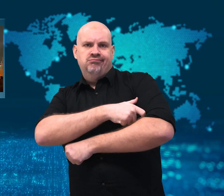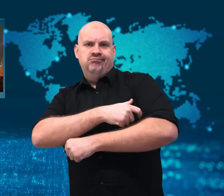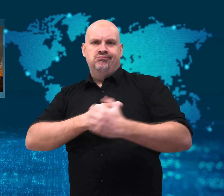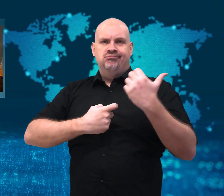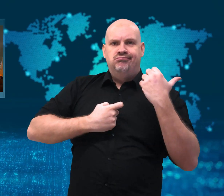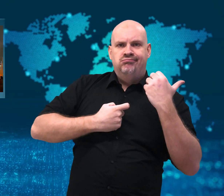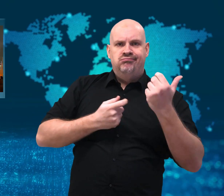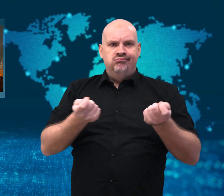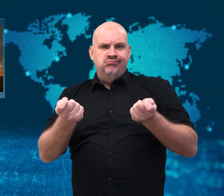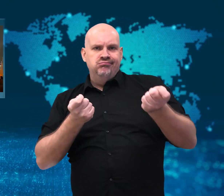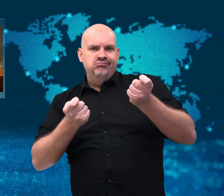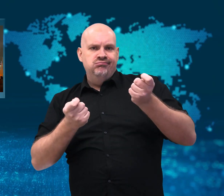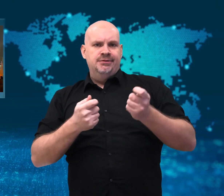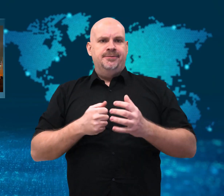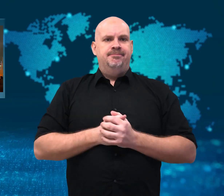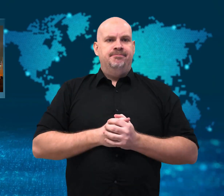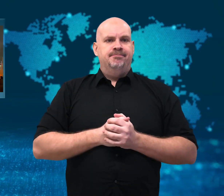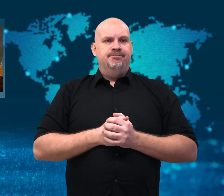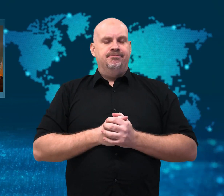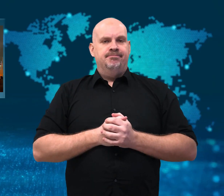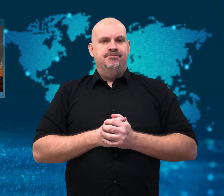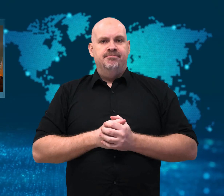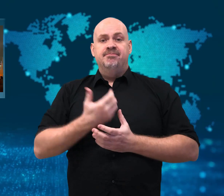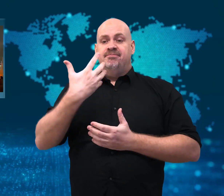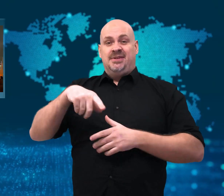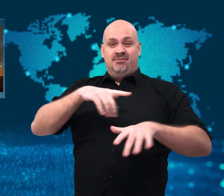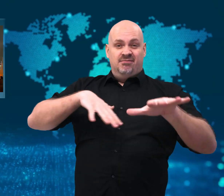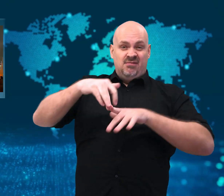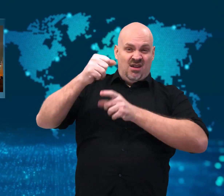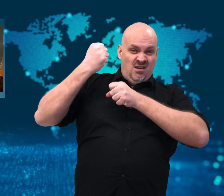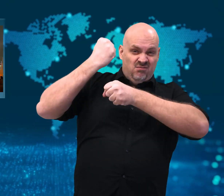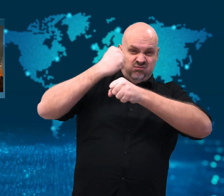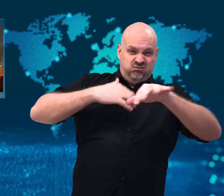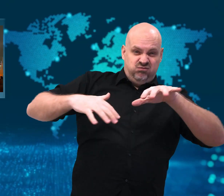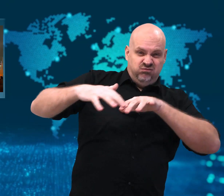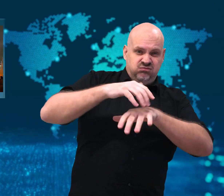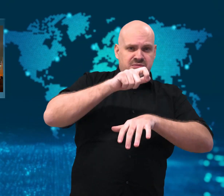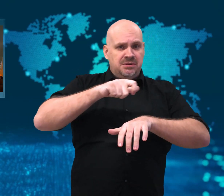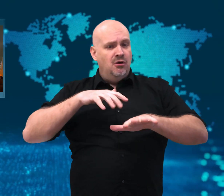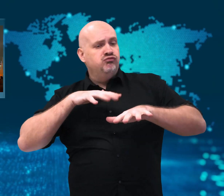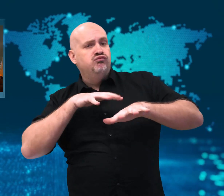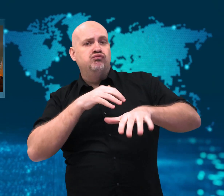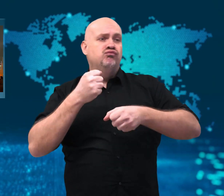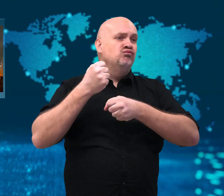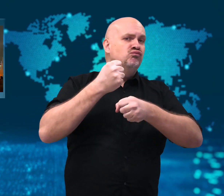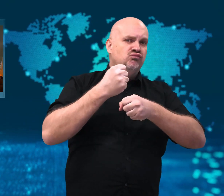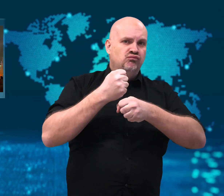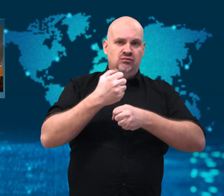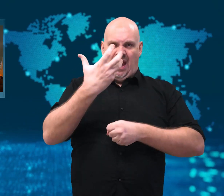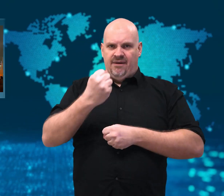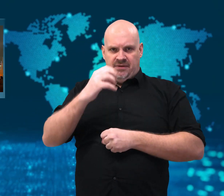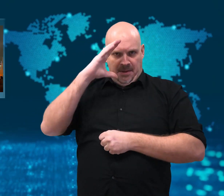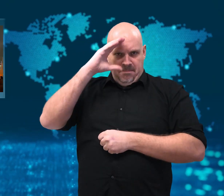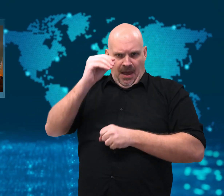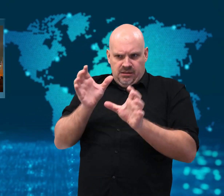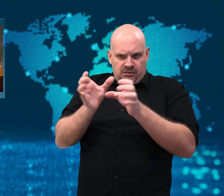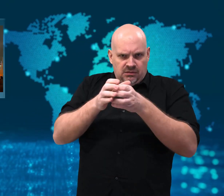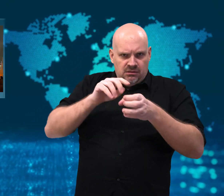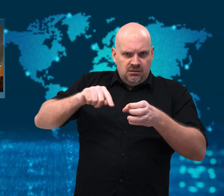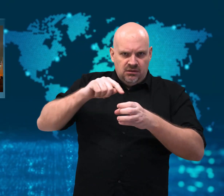since then, they have voiced extreme dissatisfaction with the government.